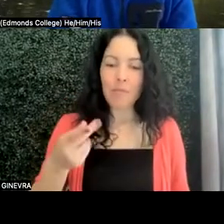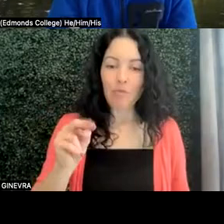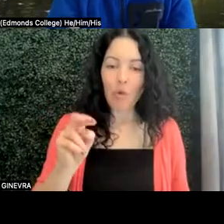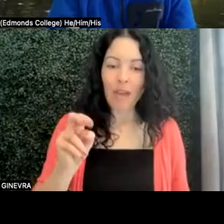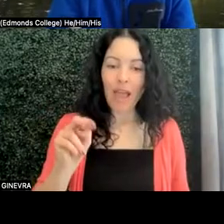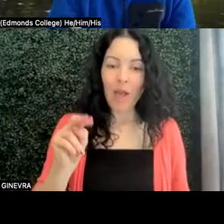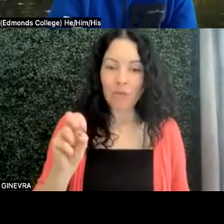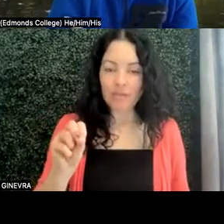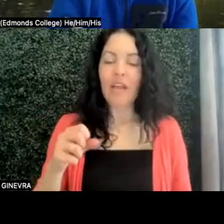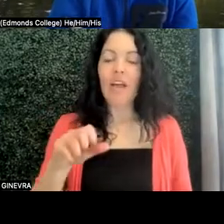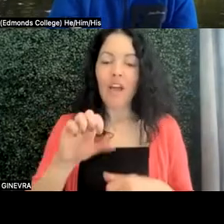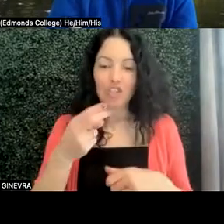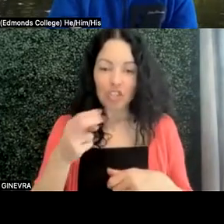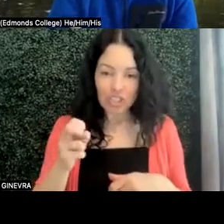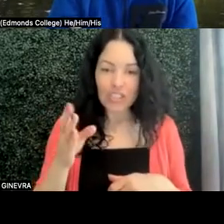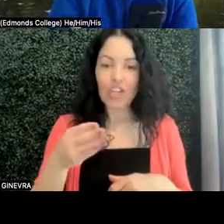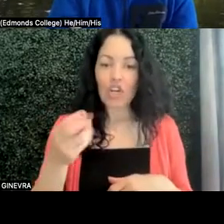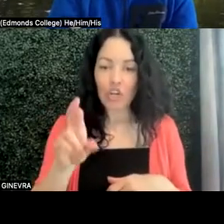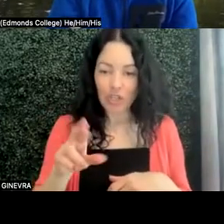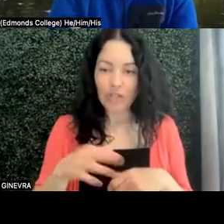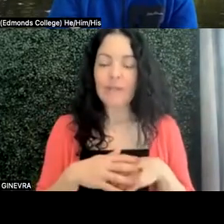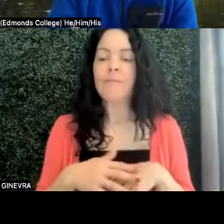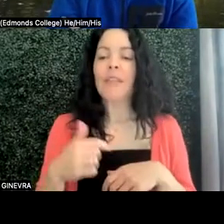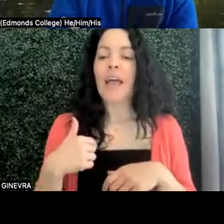I am the district director for Access and Disability Services